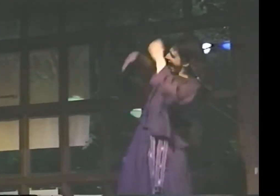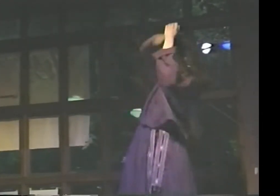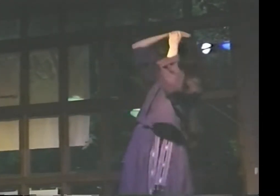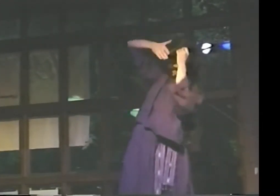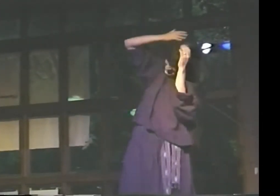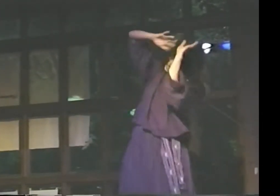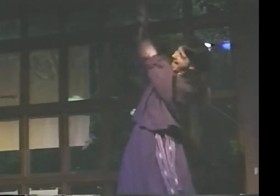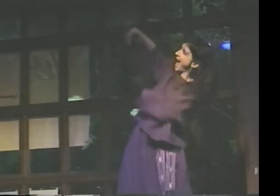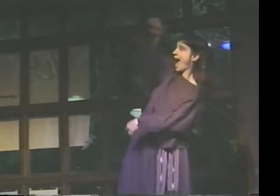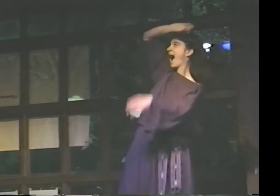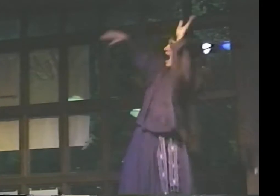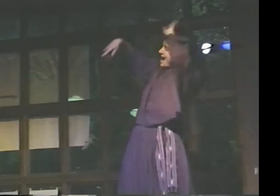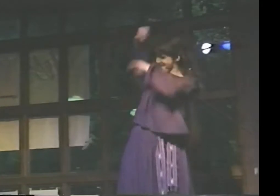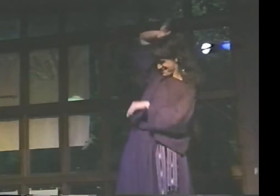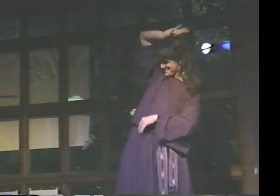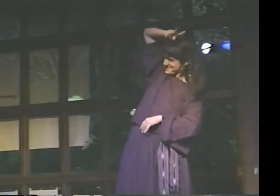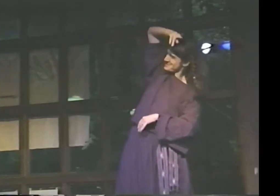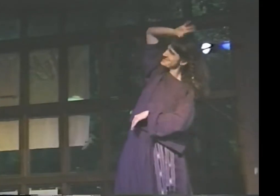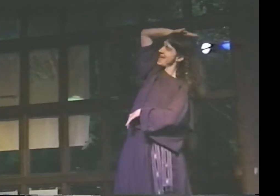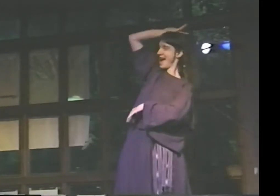IS LIKE THE HAND MUSSING A CHILD'S HEAD.